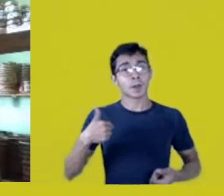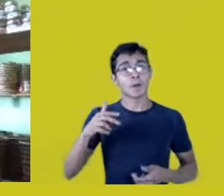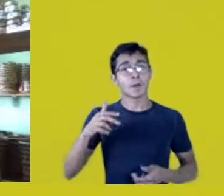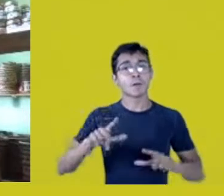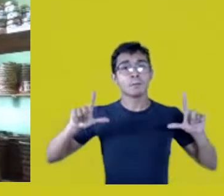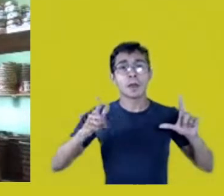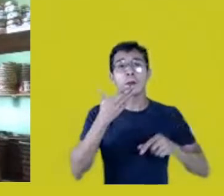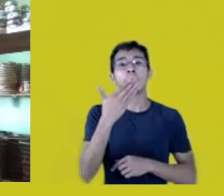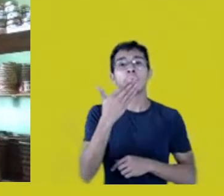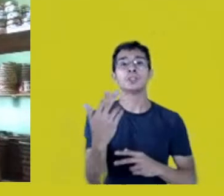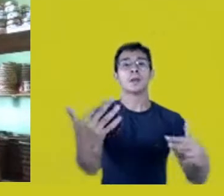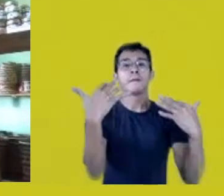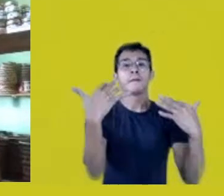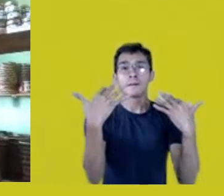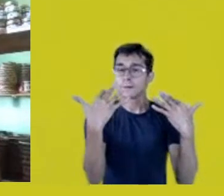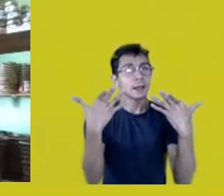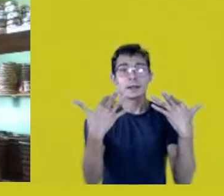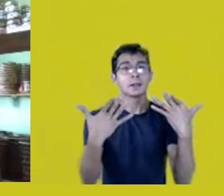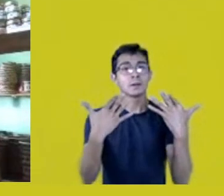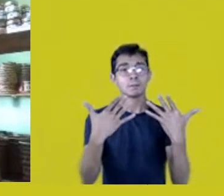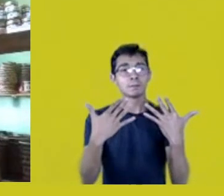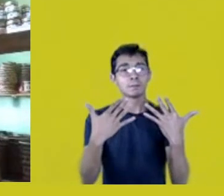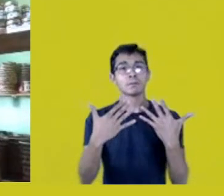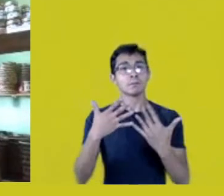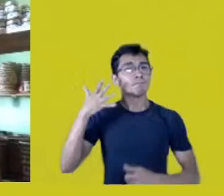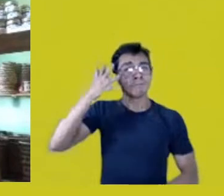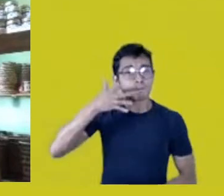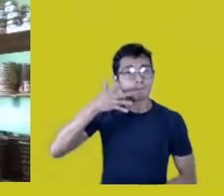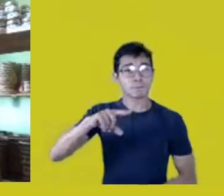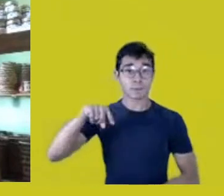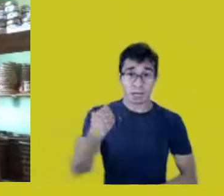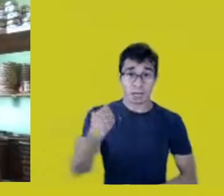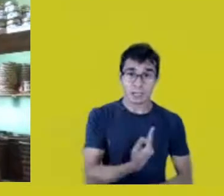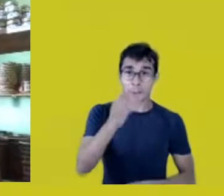but to declare that we are! Long before Brazil was, we already were!